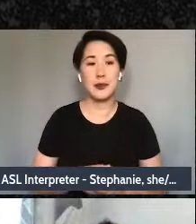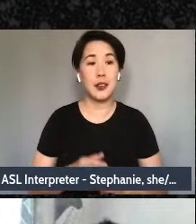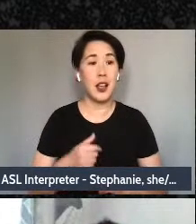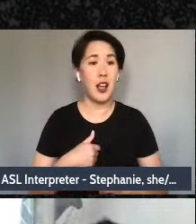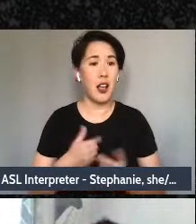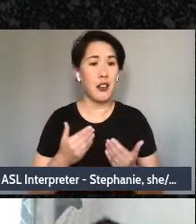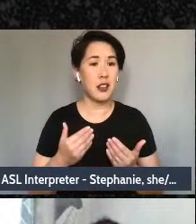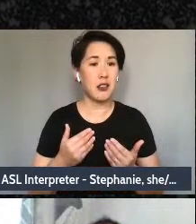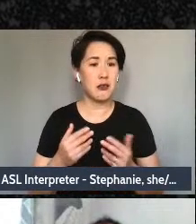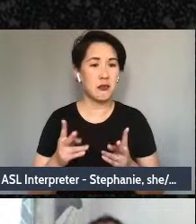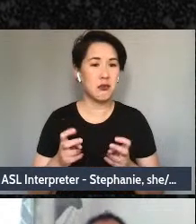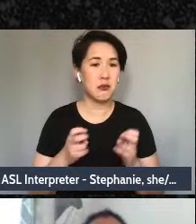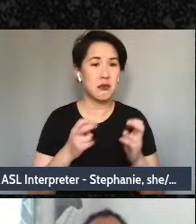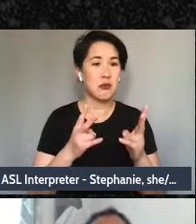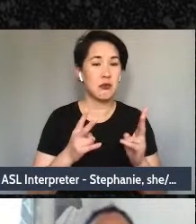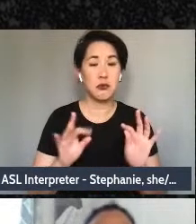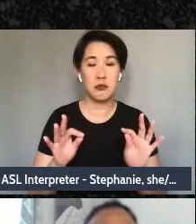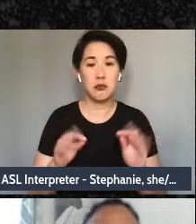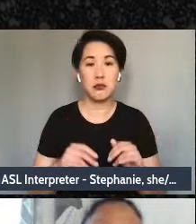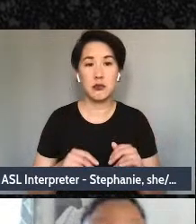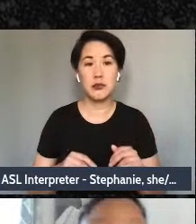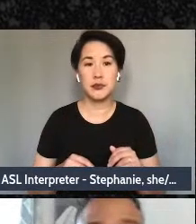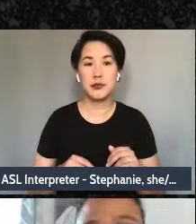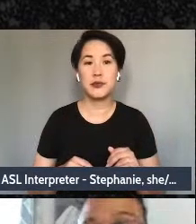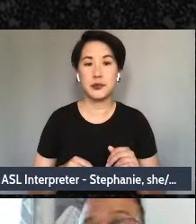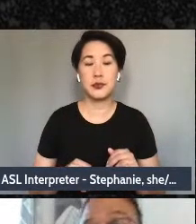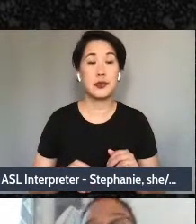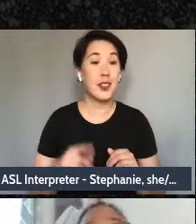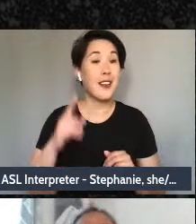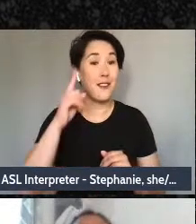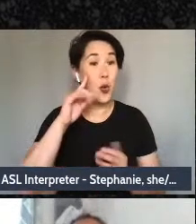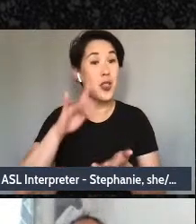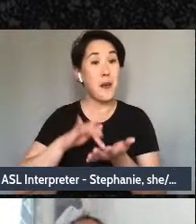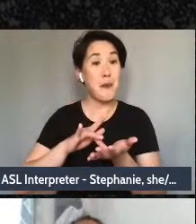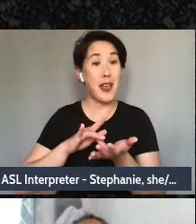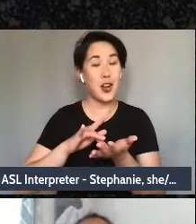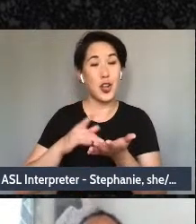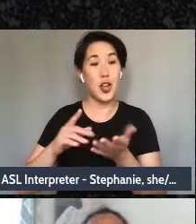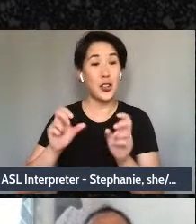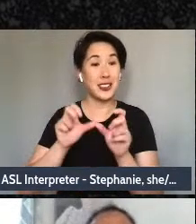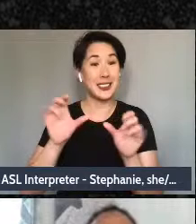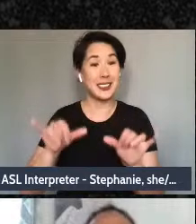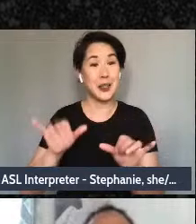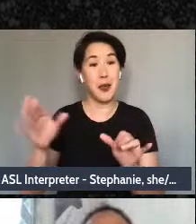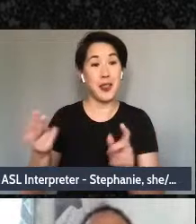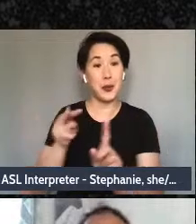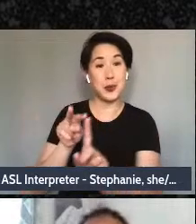pull it out again if you go to the next slide. So for the medical model, what they might feel